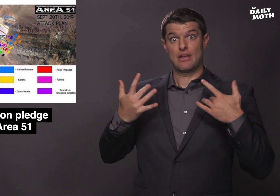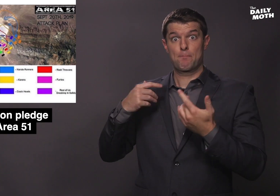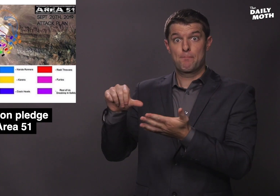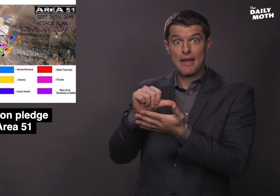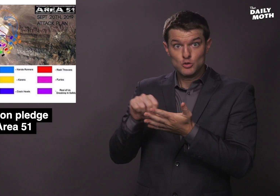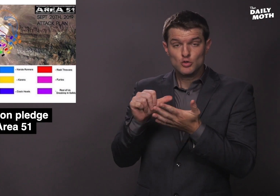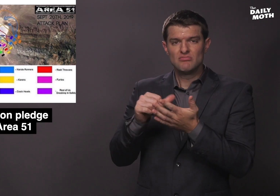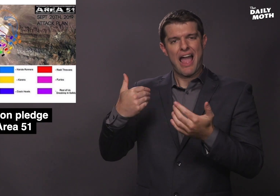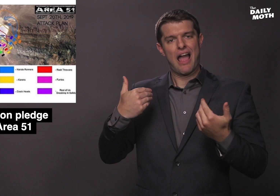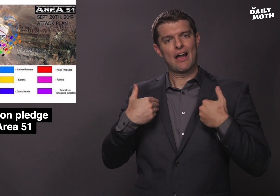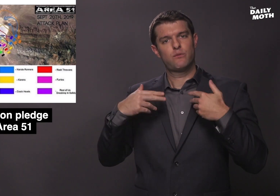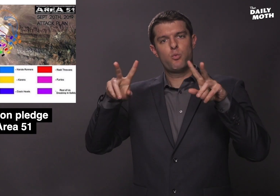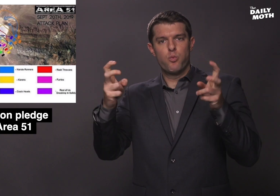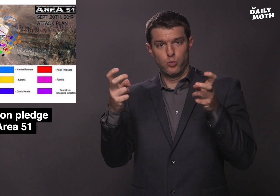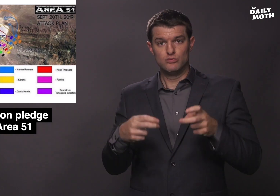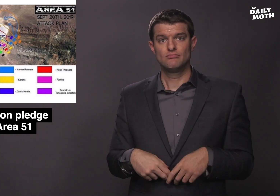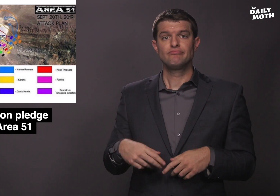On the event page, there is a quote,